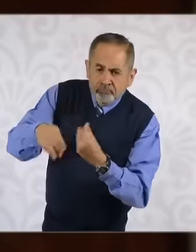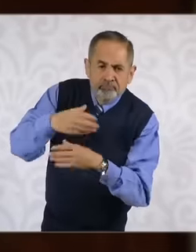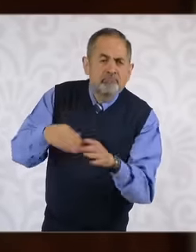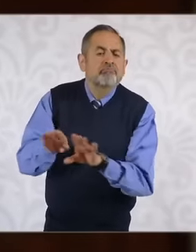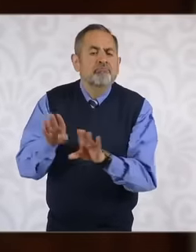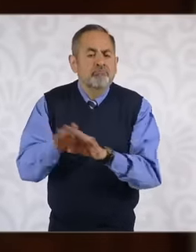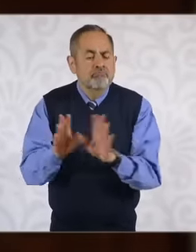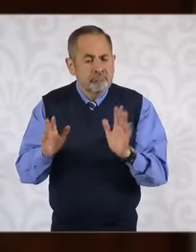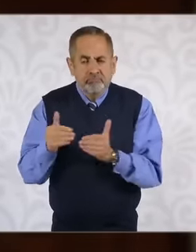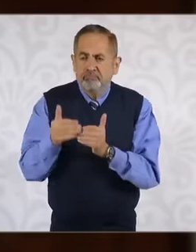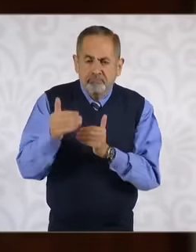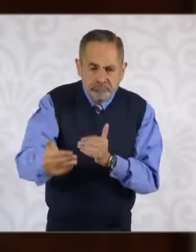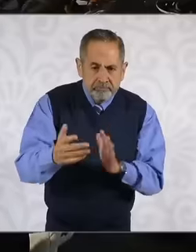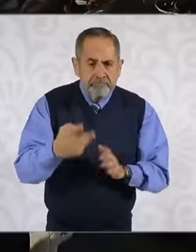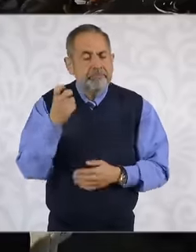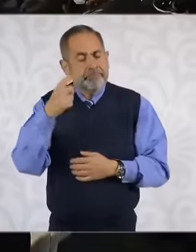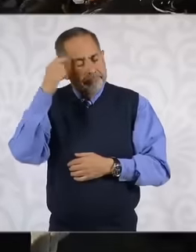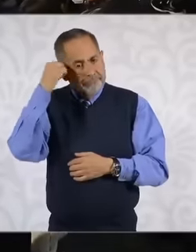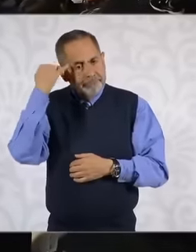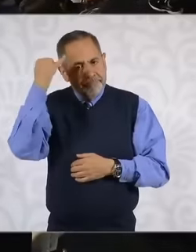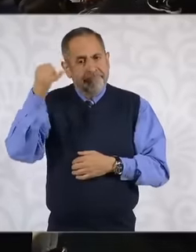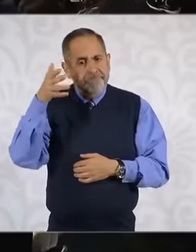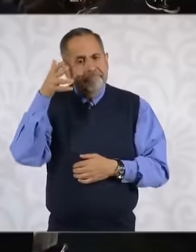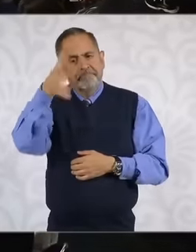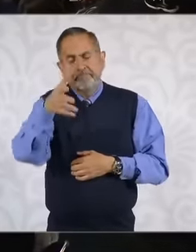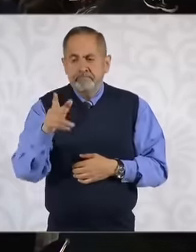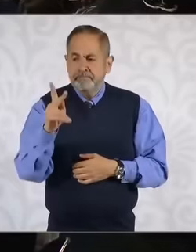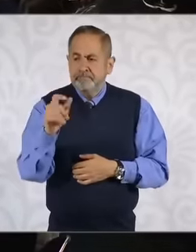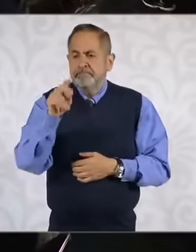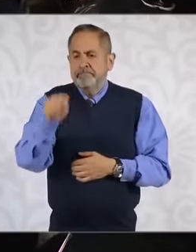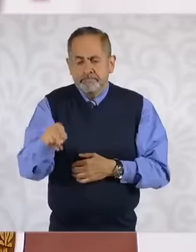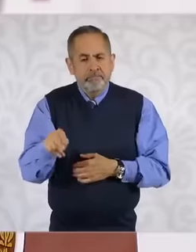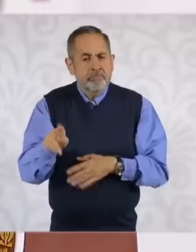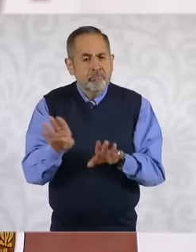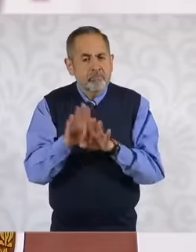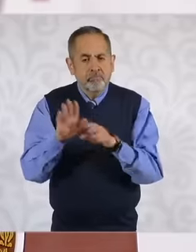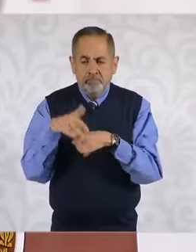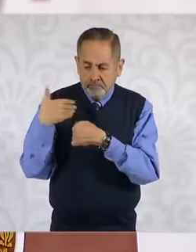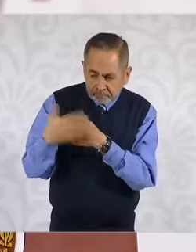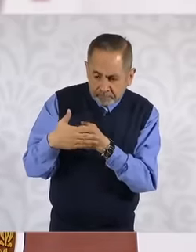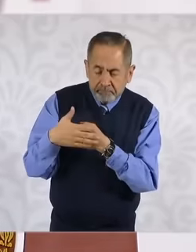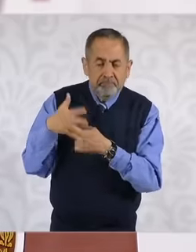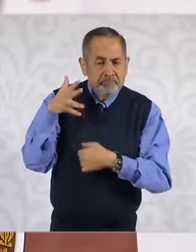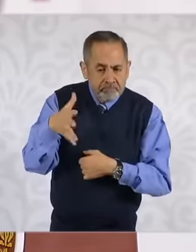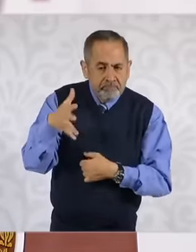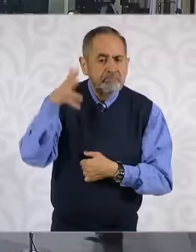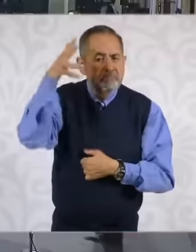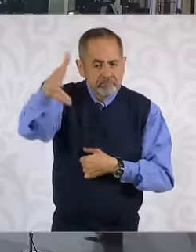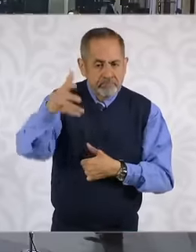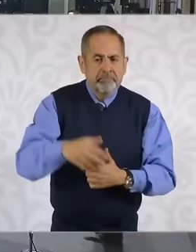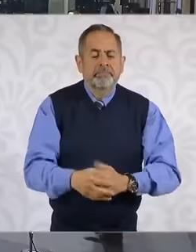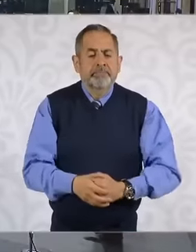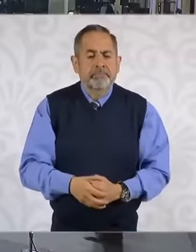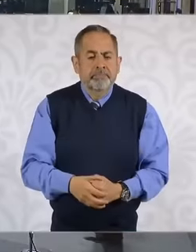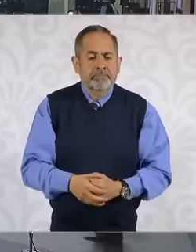move towards the short- and long-term National energy plan to ask you how